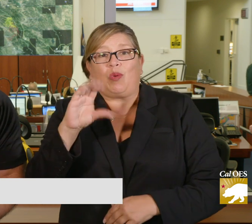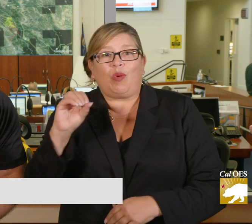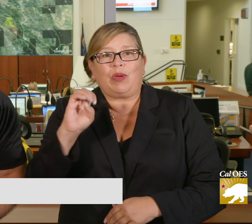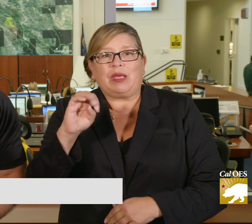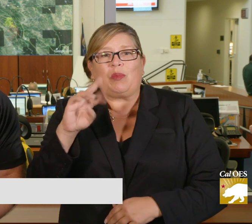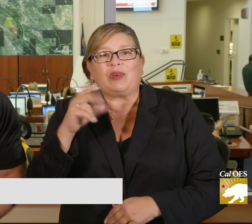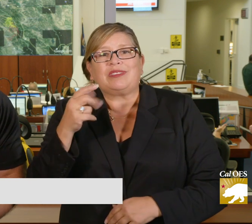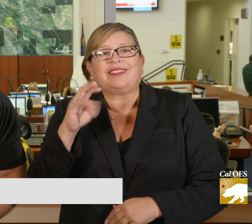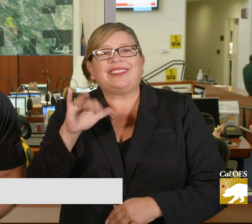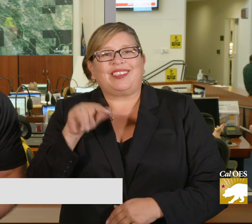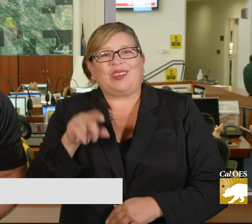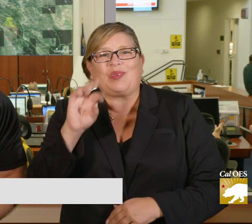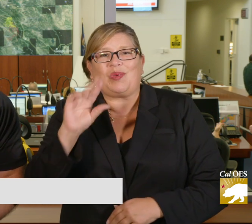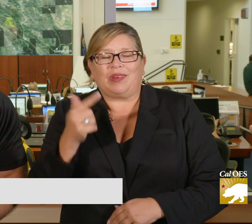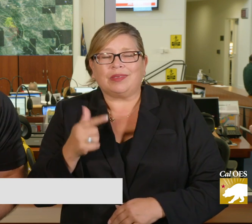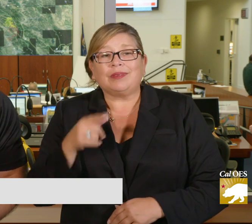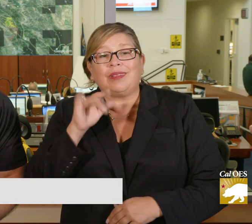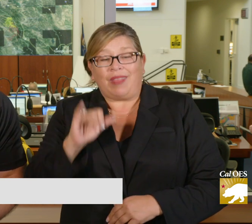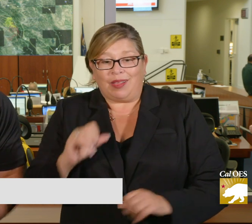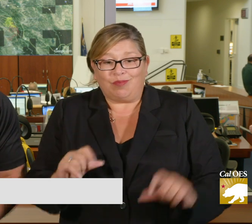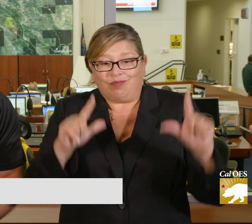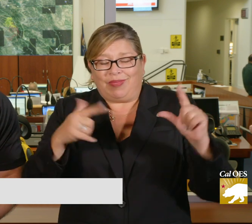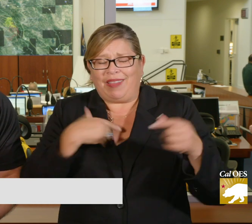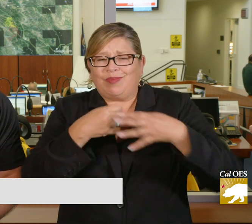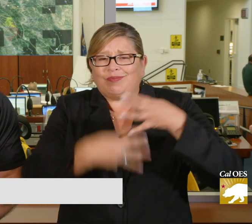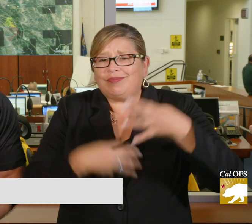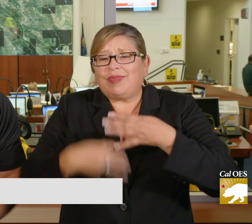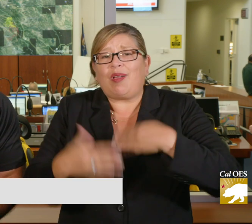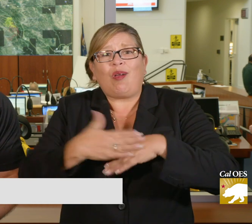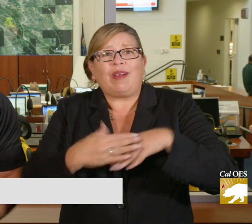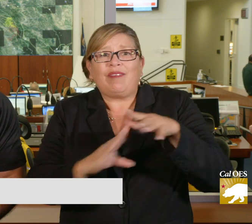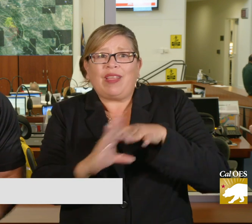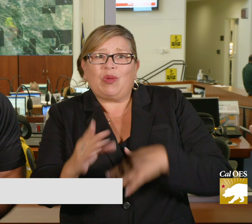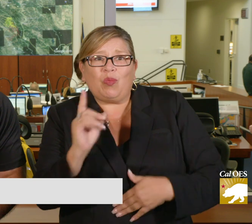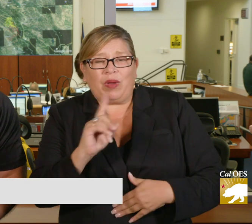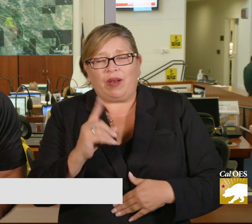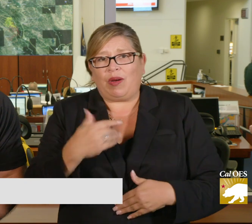information on evacuation shelters, maps and emergency contact assistance. You can